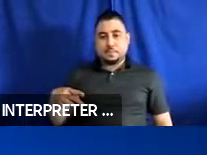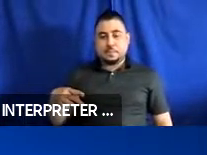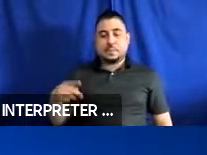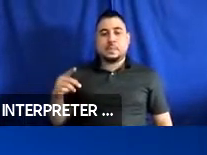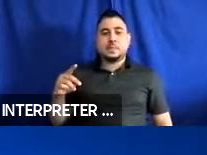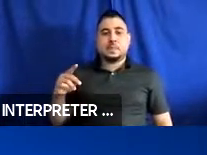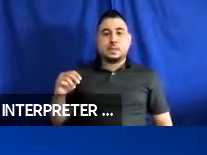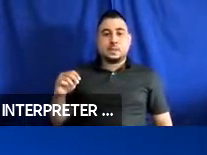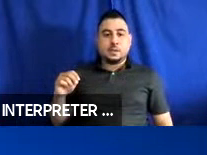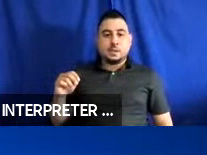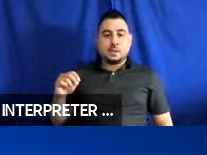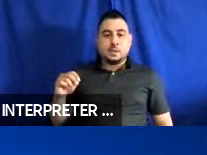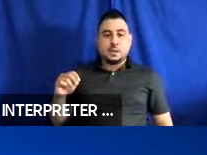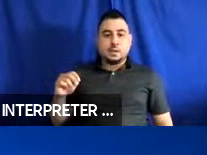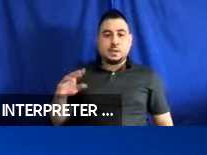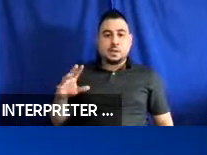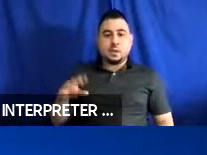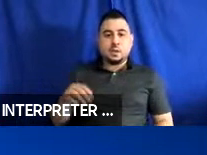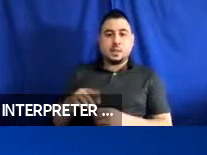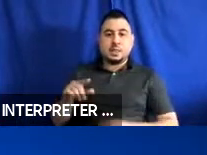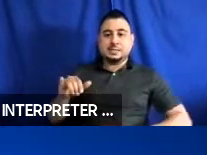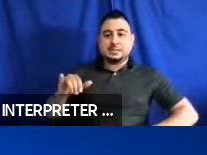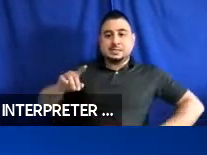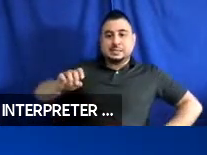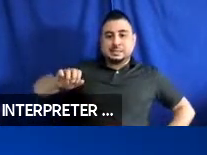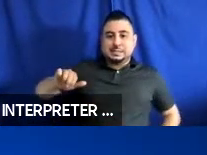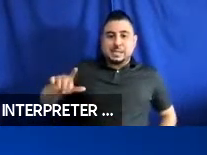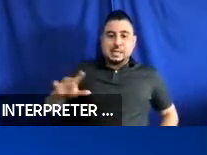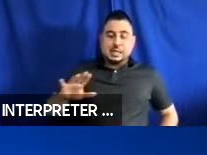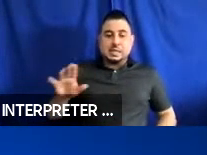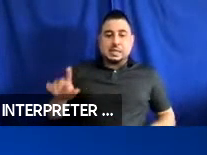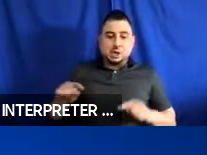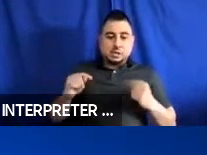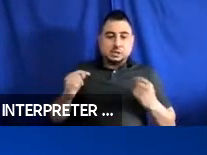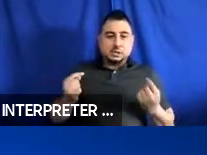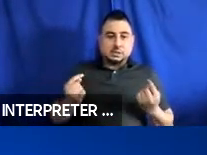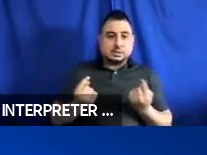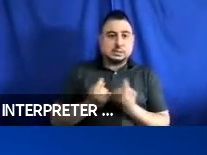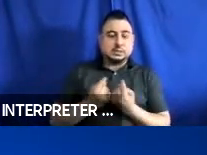Including Lindsey Teal and their support teams including, Hope Addler